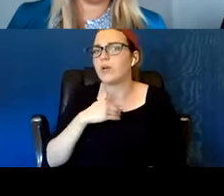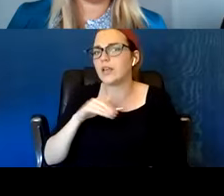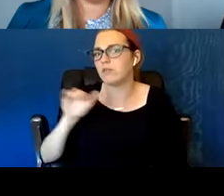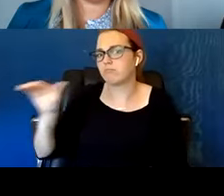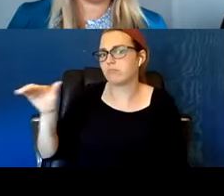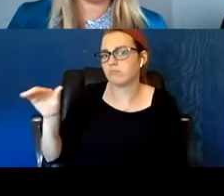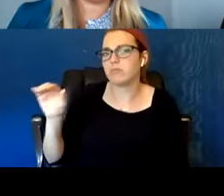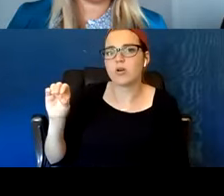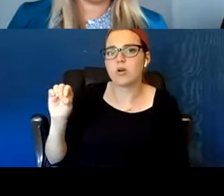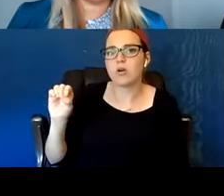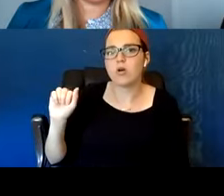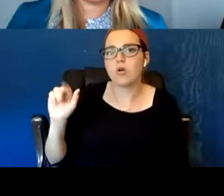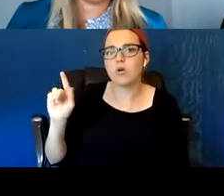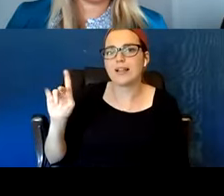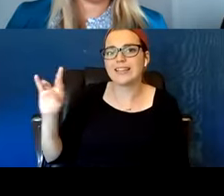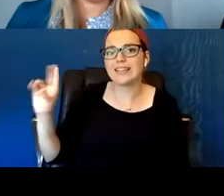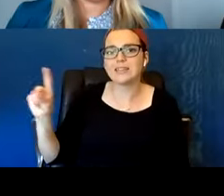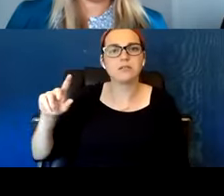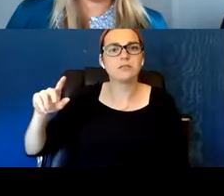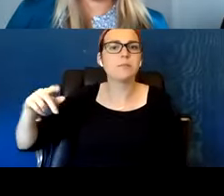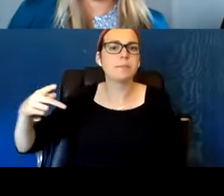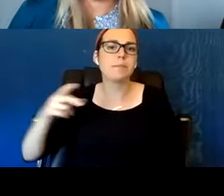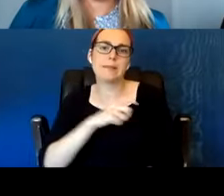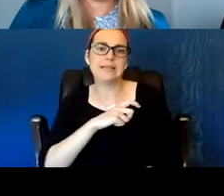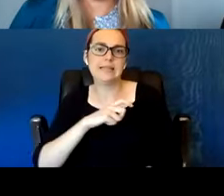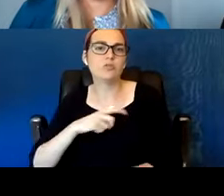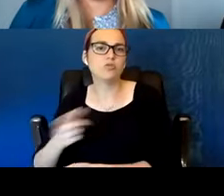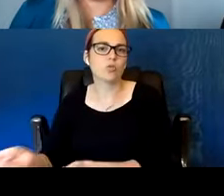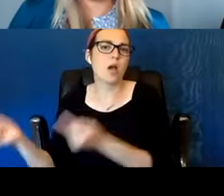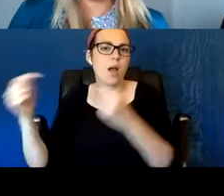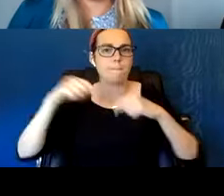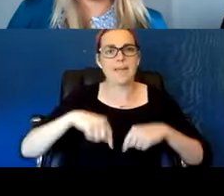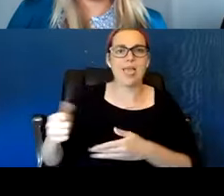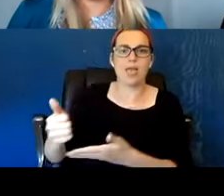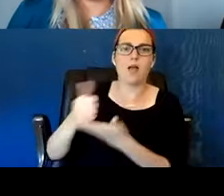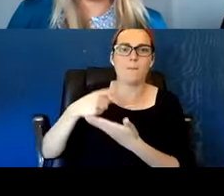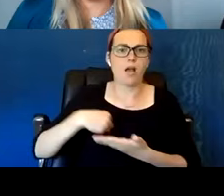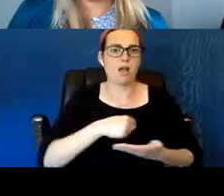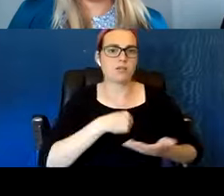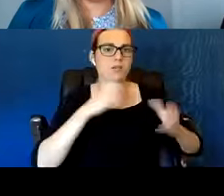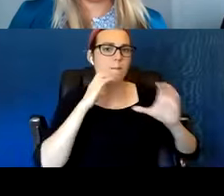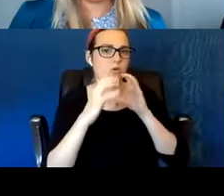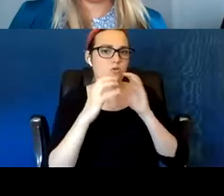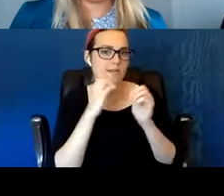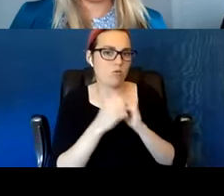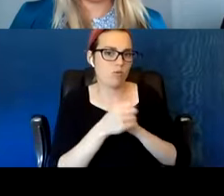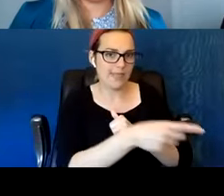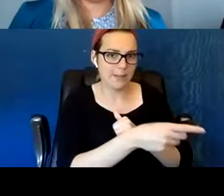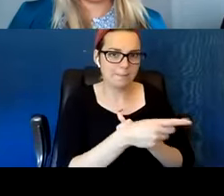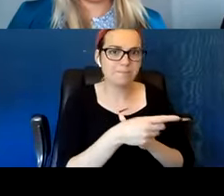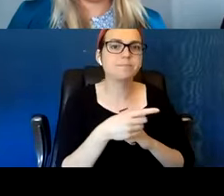so that we can get the information from them to be able to help him. And we got him, he got housed.